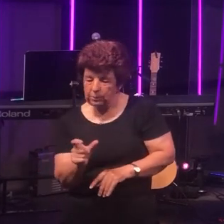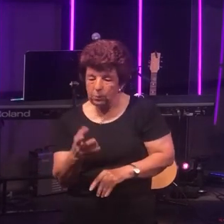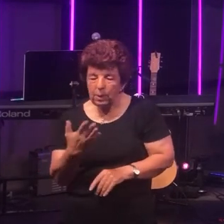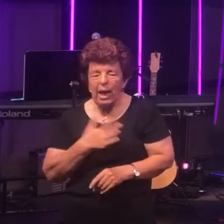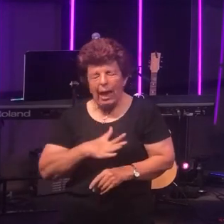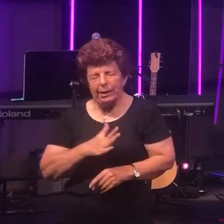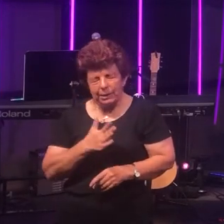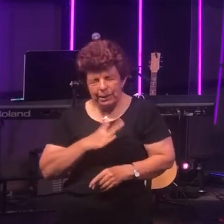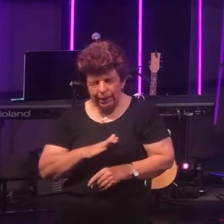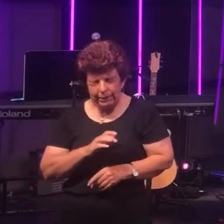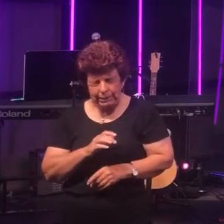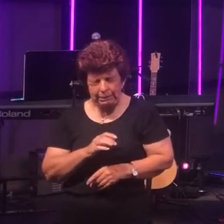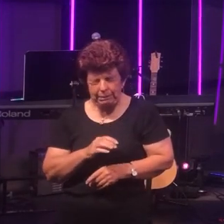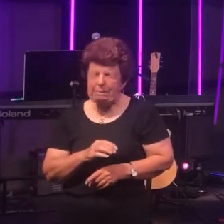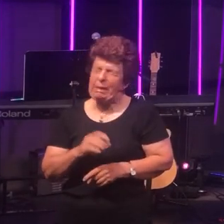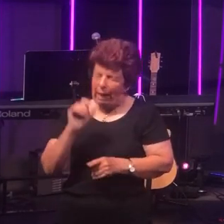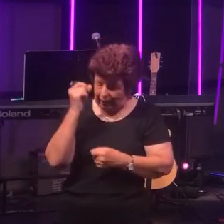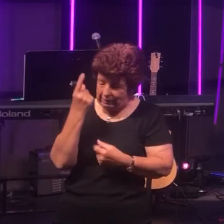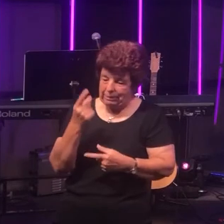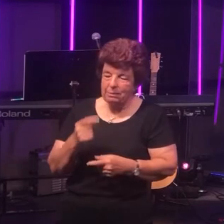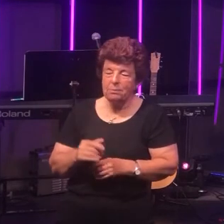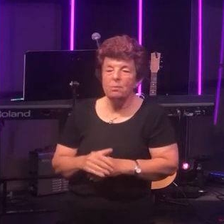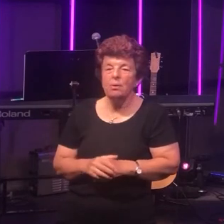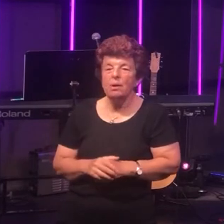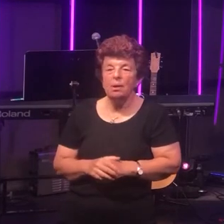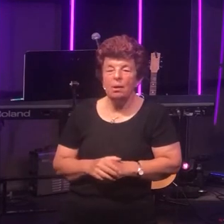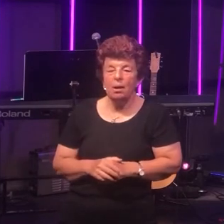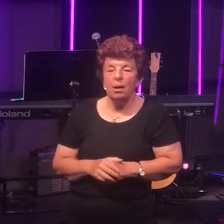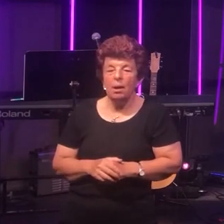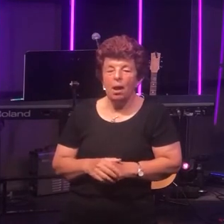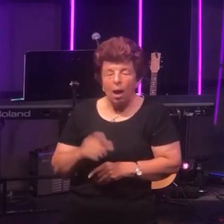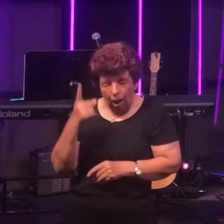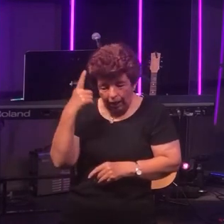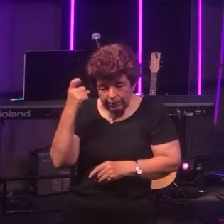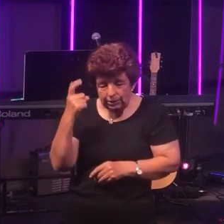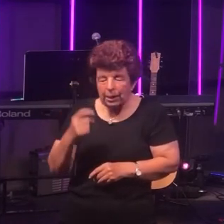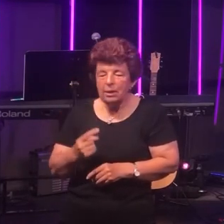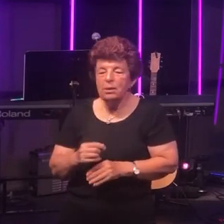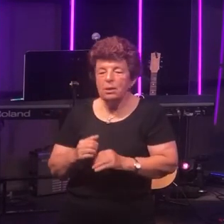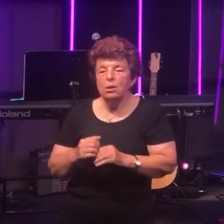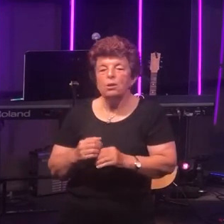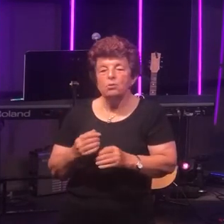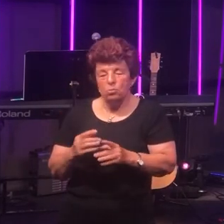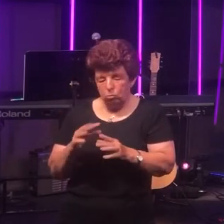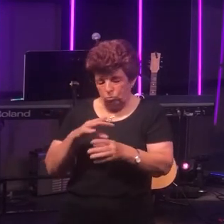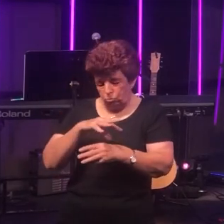to come to grips with is this whole idea of social distancing.